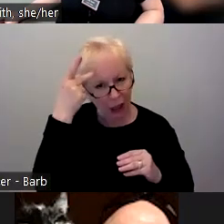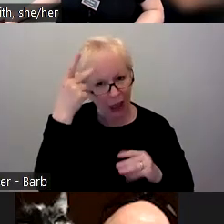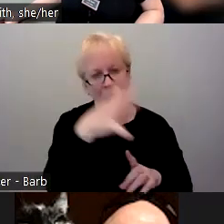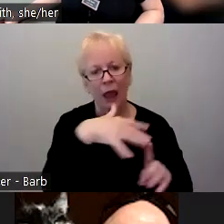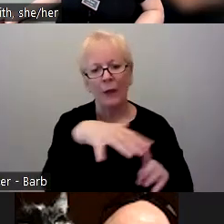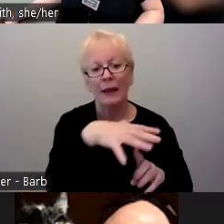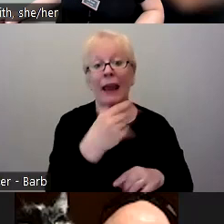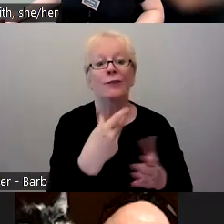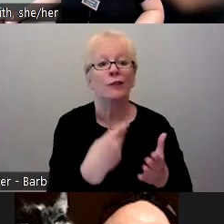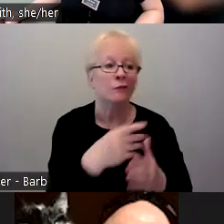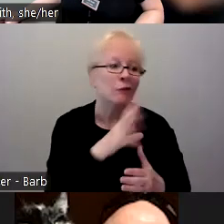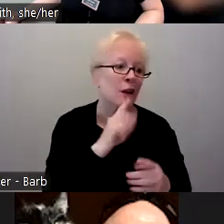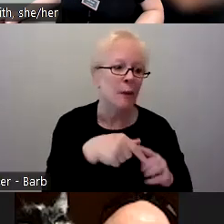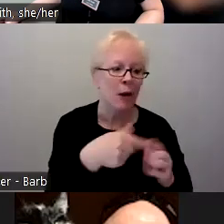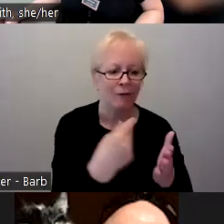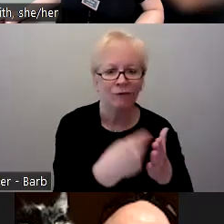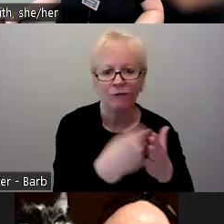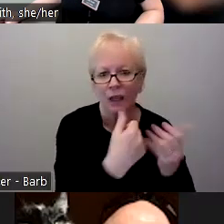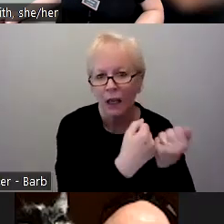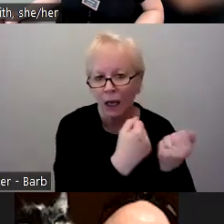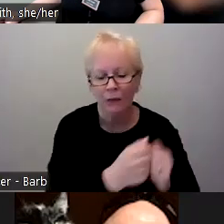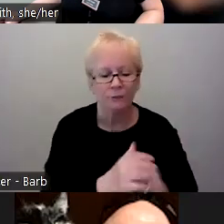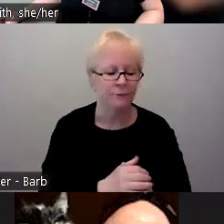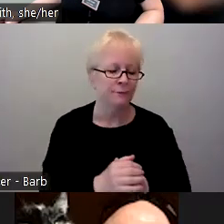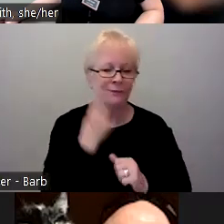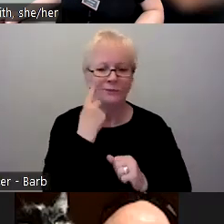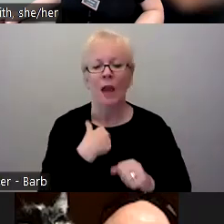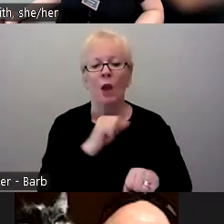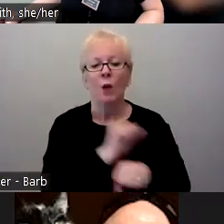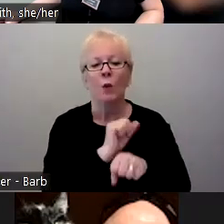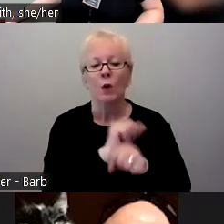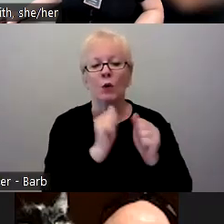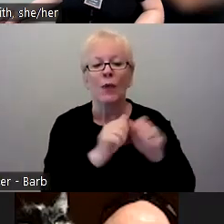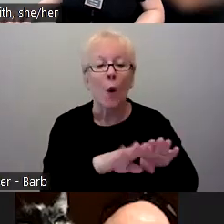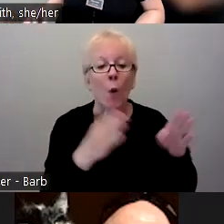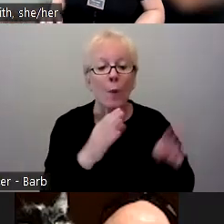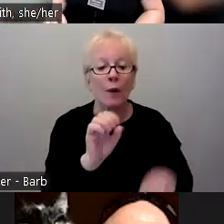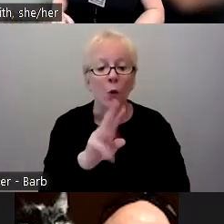I've been working recently with the Open Oregon folks and they really tried to get funding